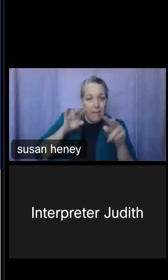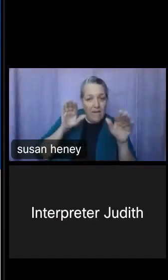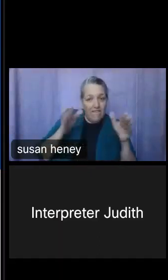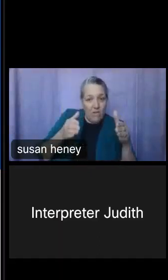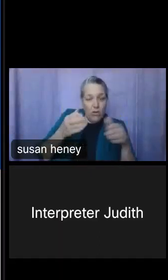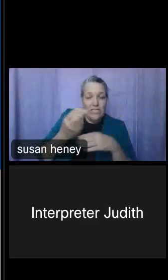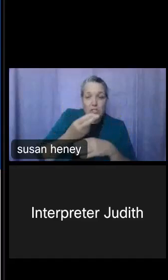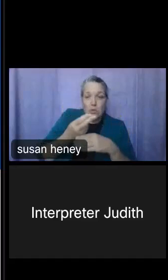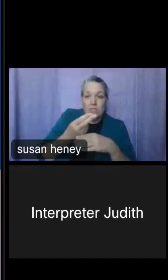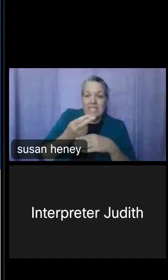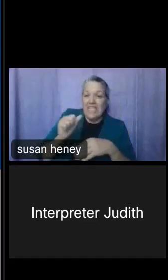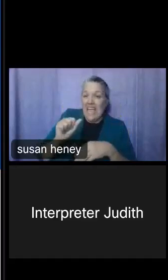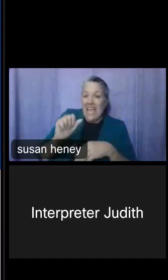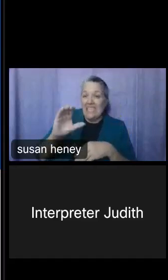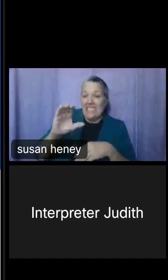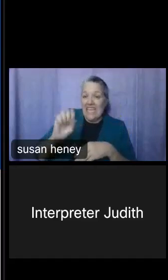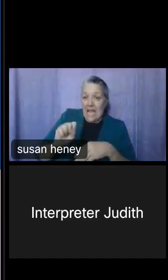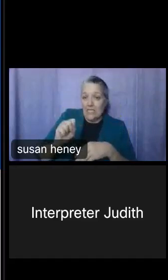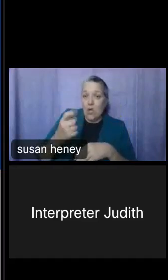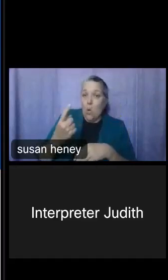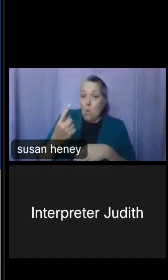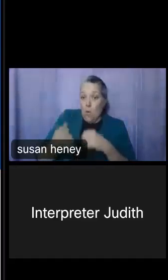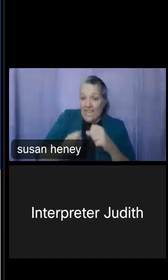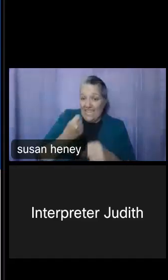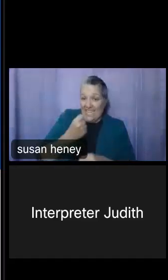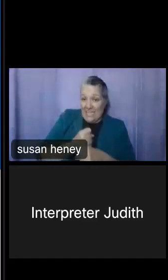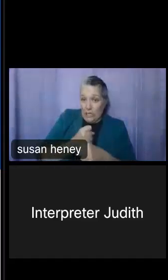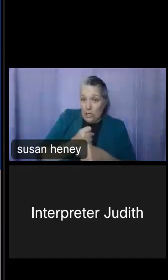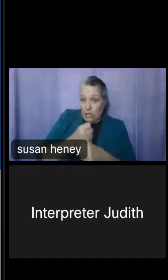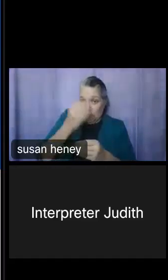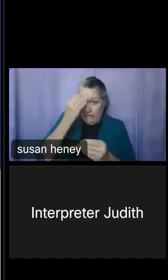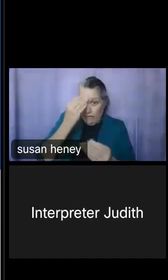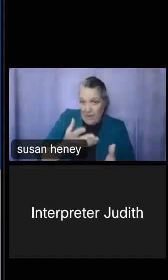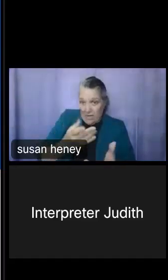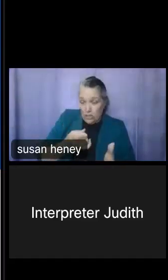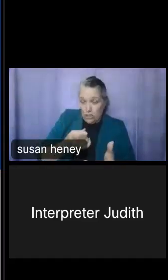Community Survey one-year estimates, because that's the most recent data as I mentioned